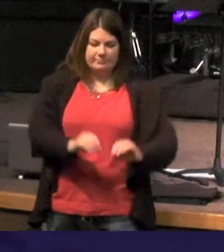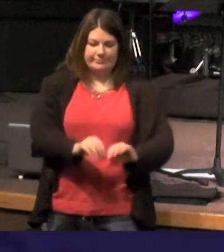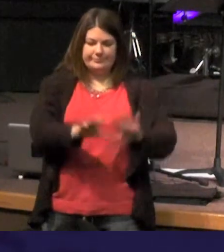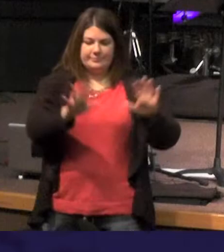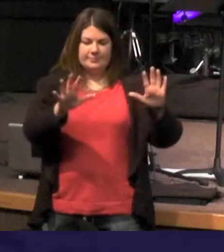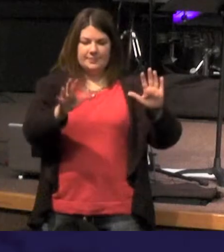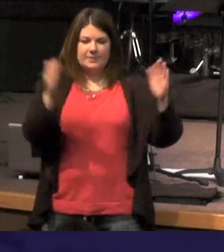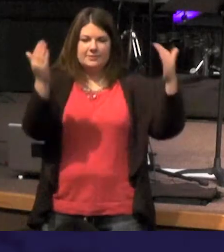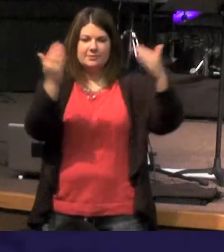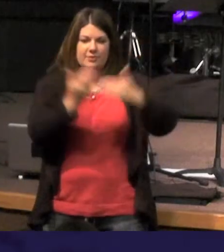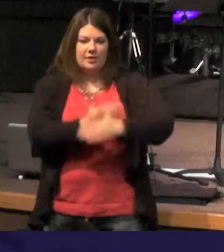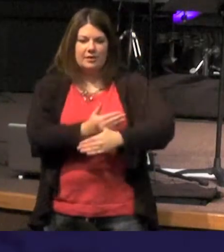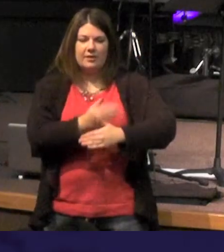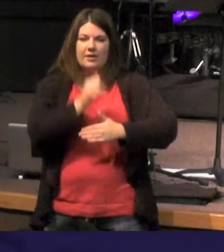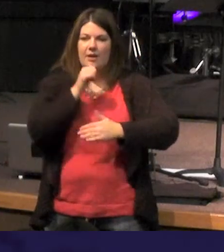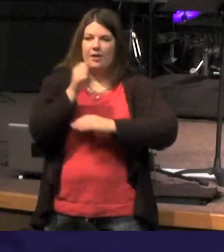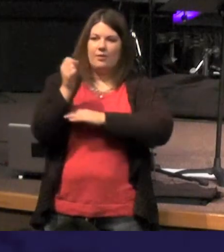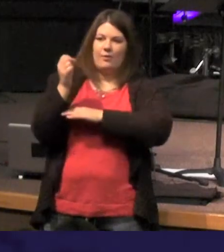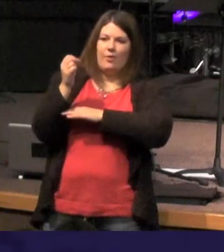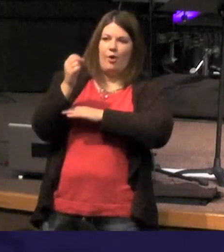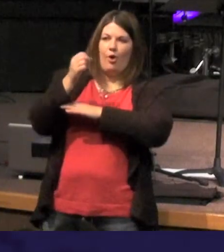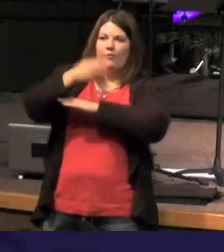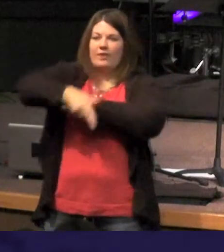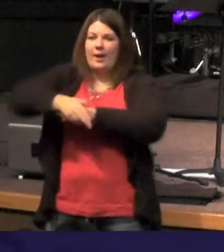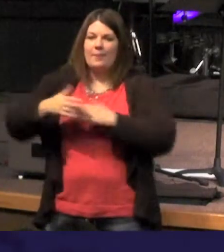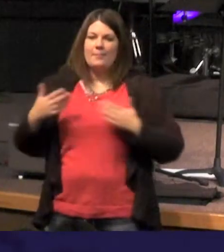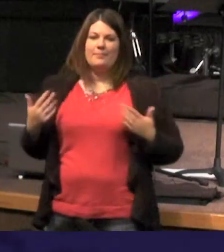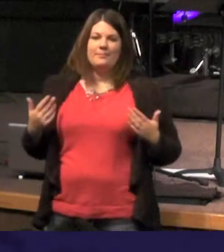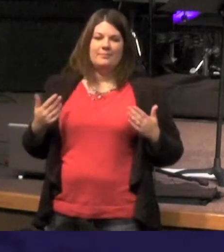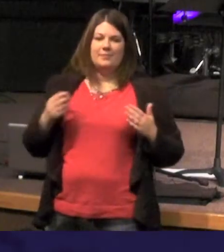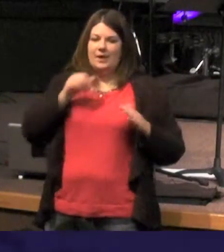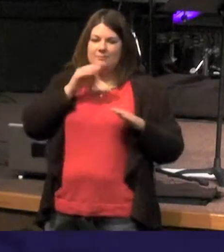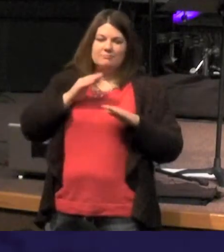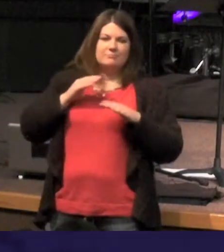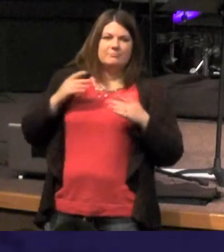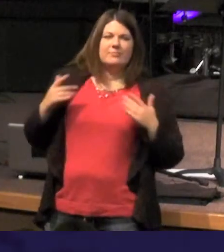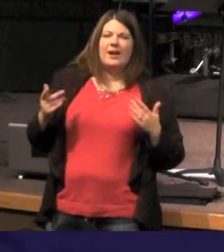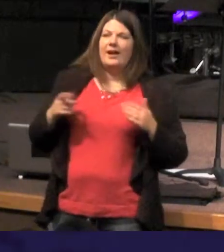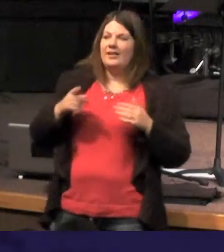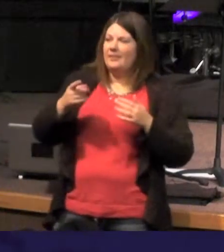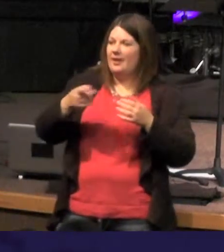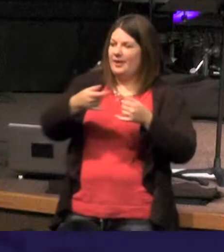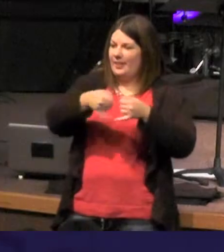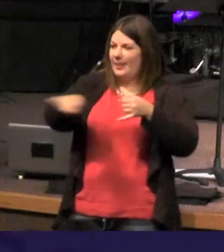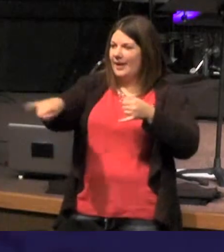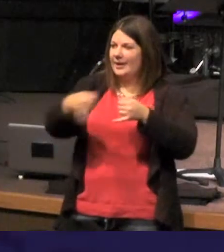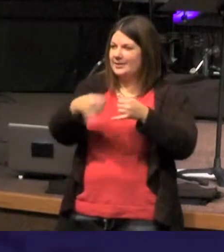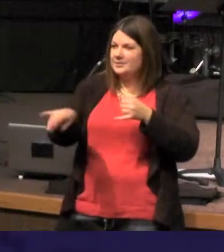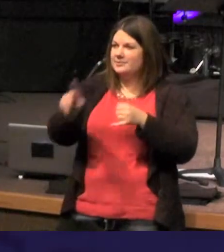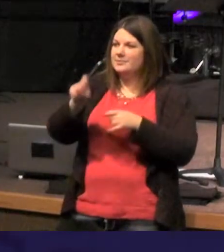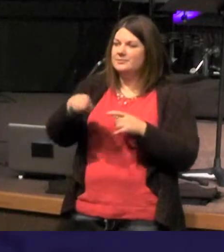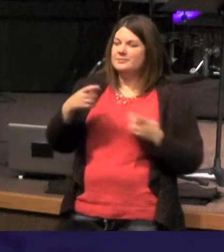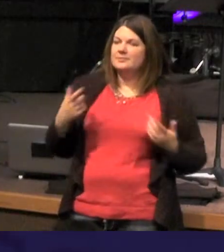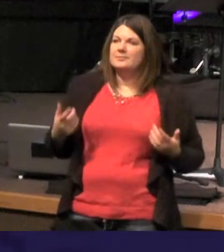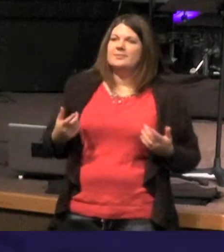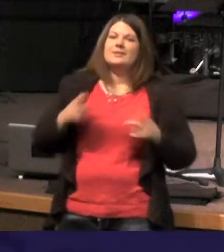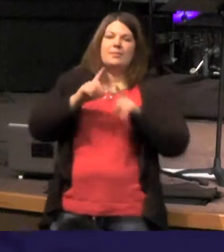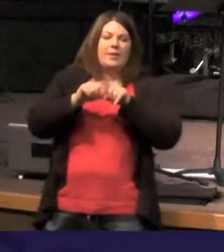the darkness has not overcome it - it's a phrase that probably encourage you to underline your Bible and depending on what version you read